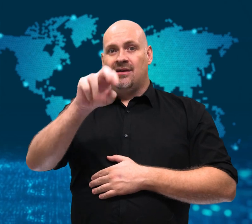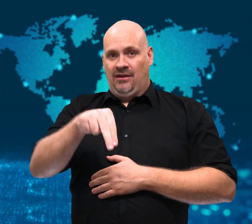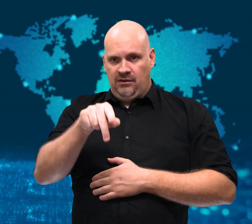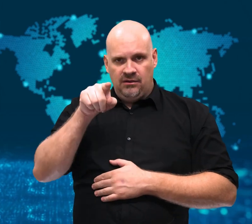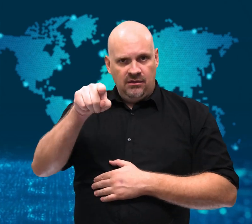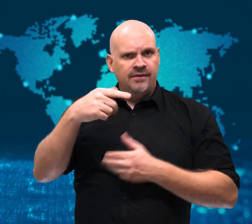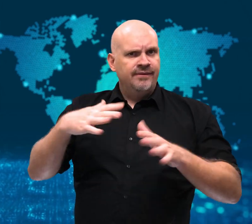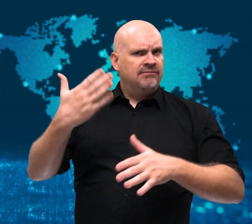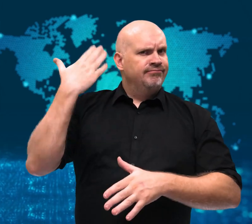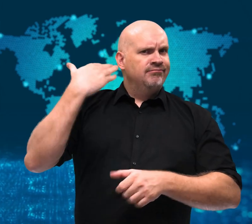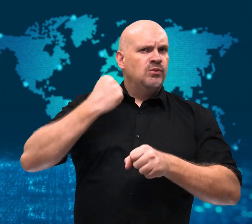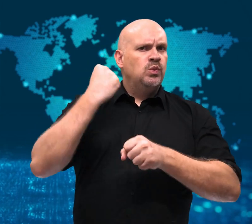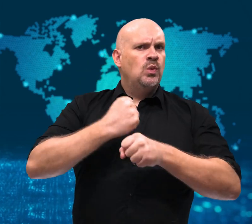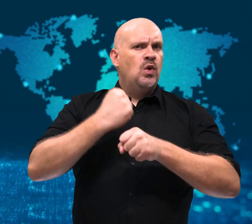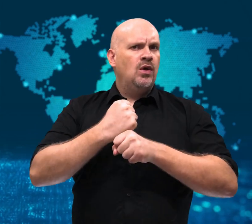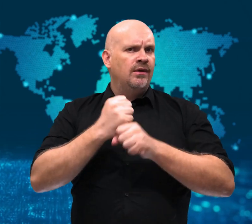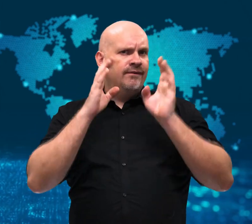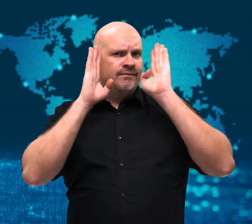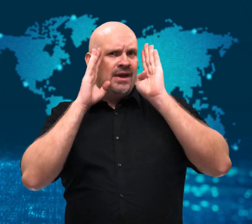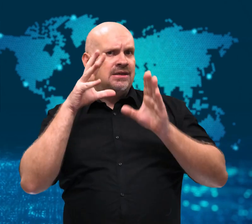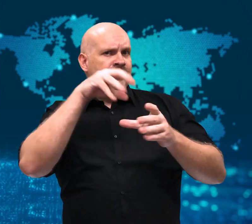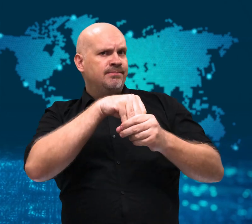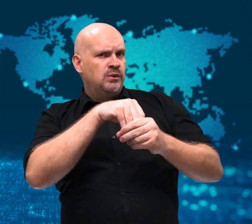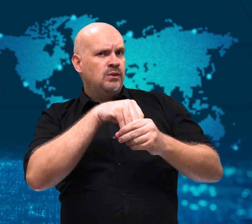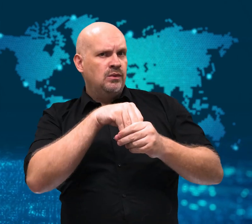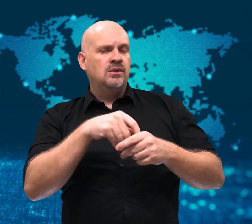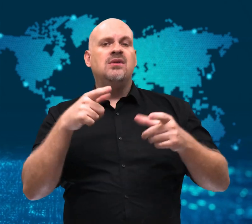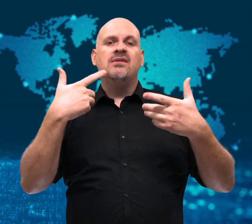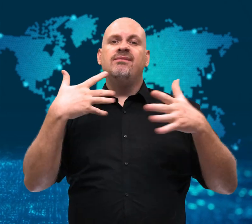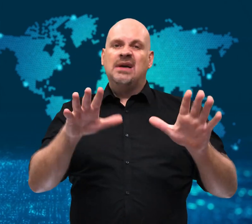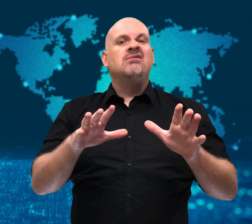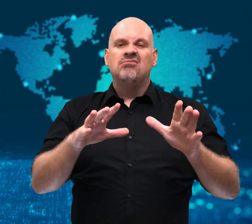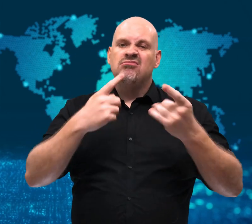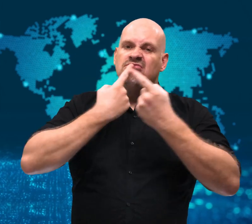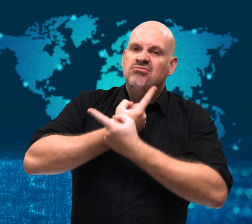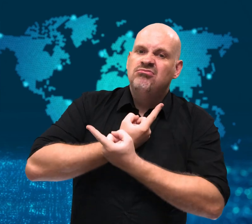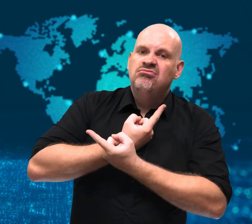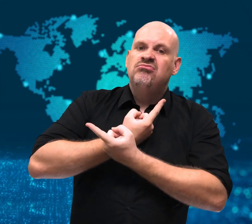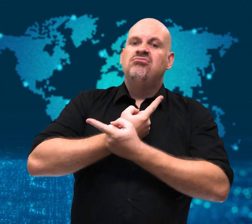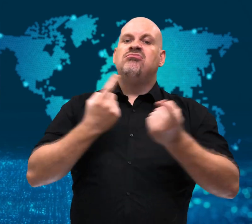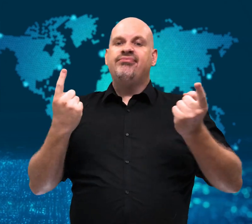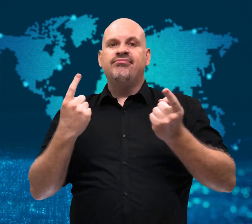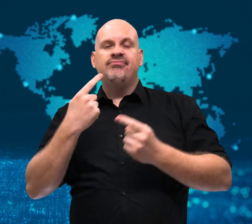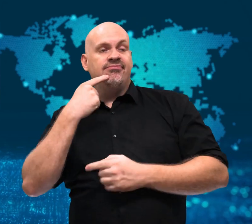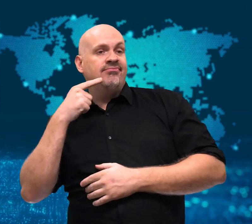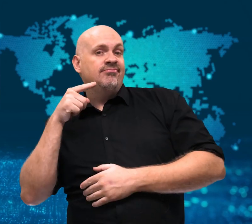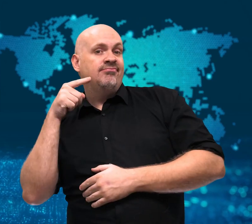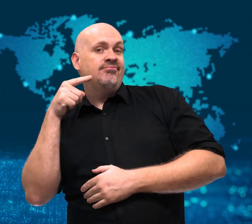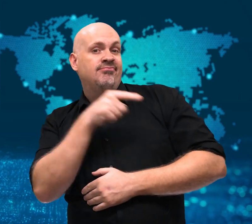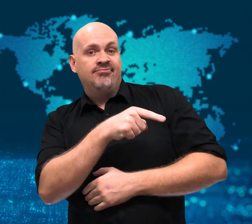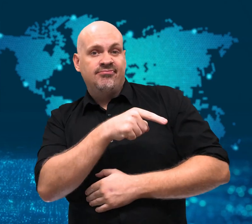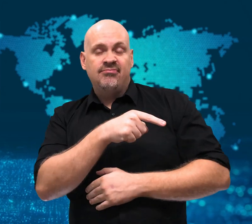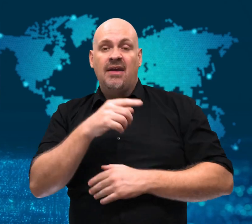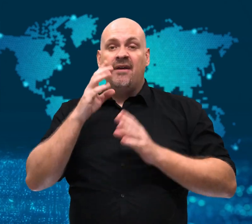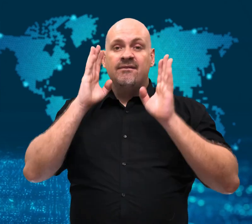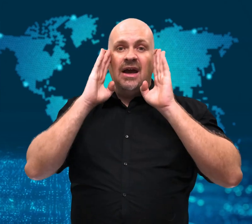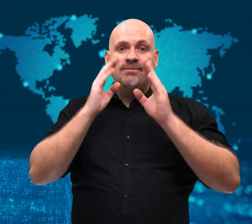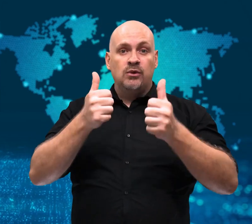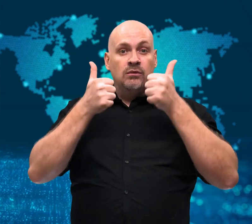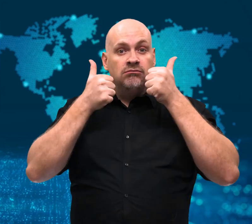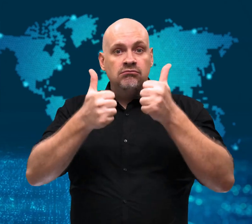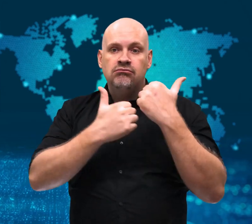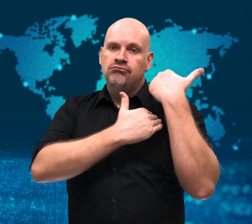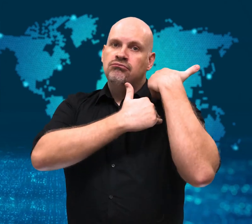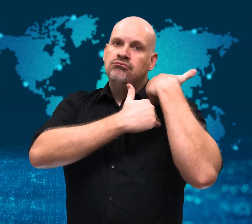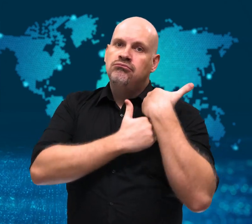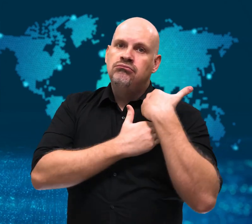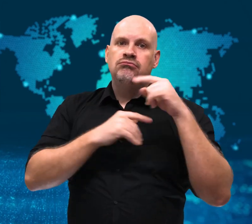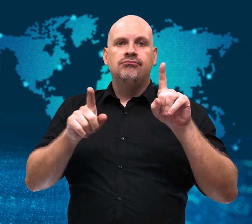testified in front of the US Senate about Facebook’s poor job